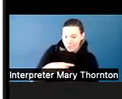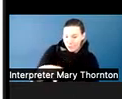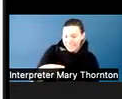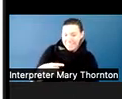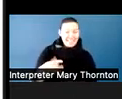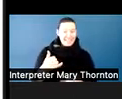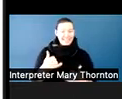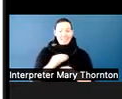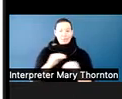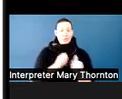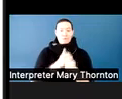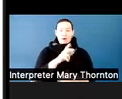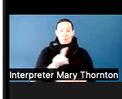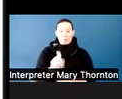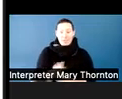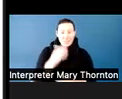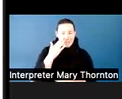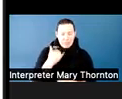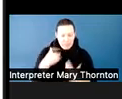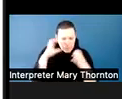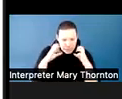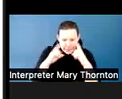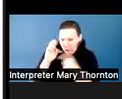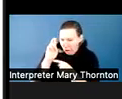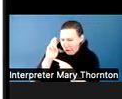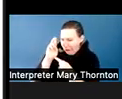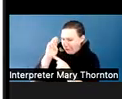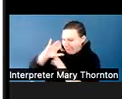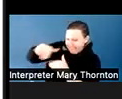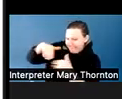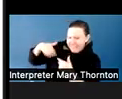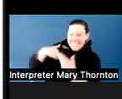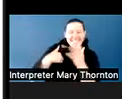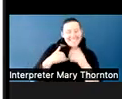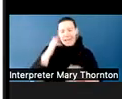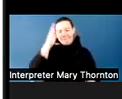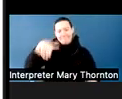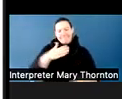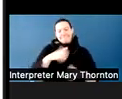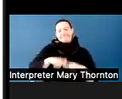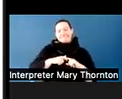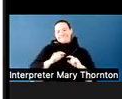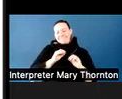It's too difficult without using the letter R. And so we see, essentially, everybody just took their turn.